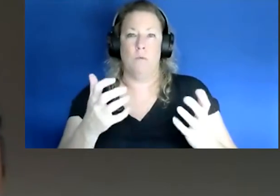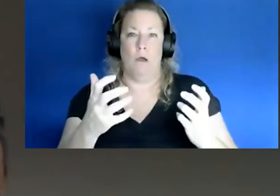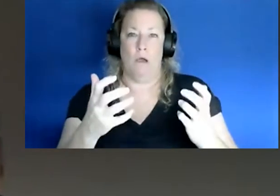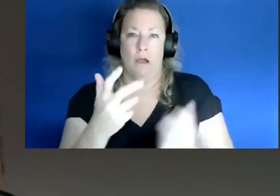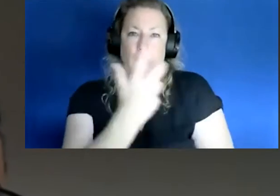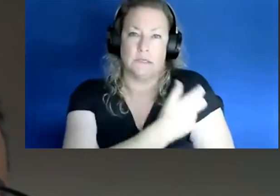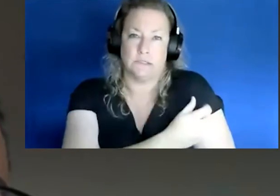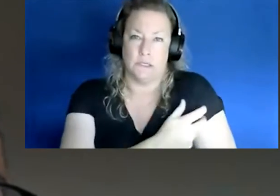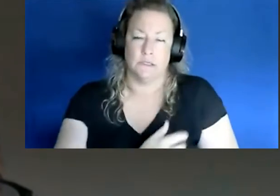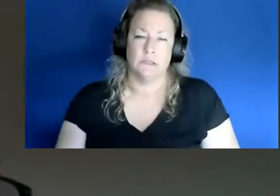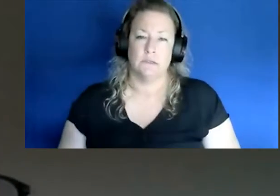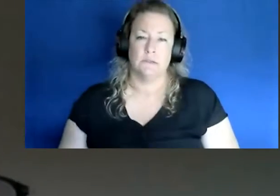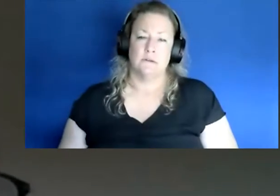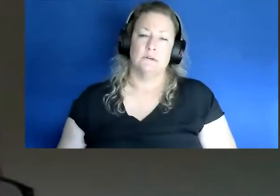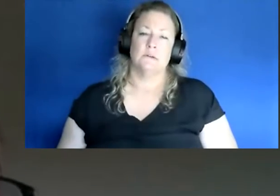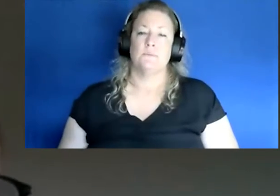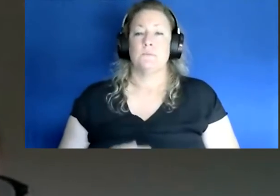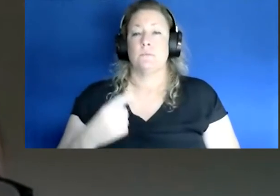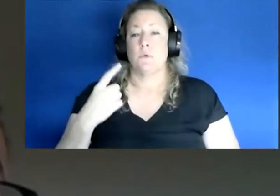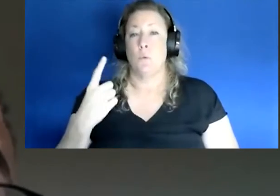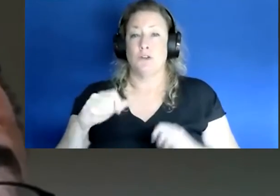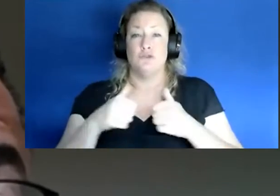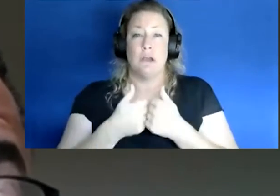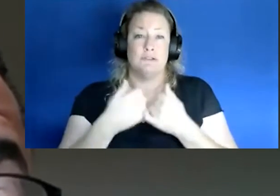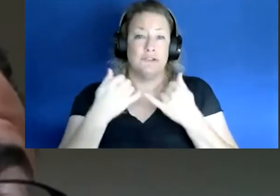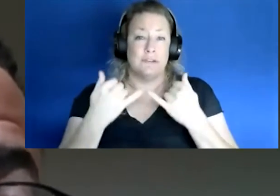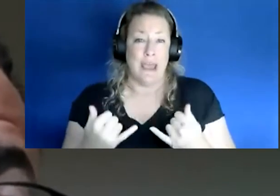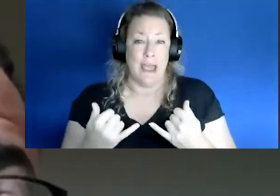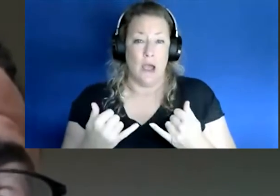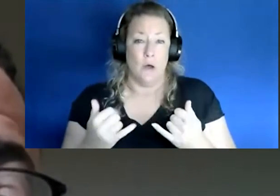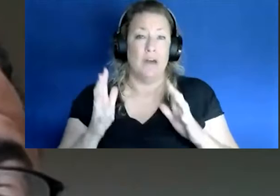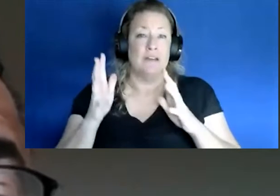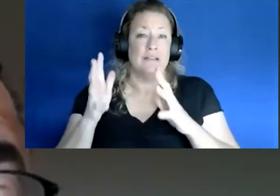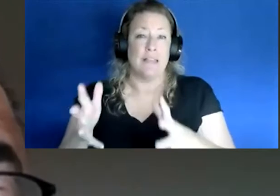You know one challenge that we're having now is in the remaining of people that still need